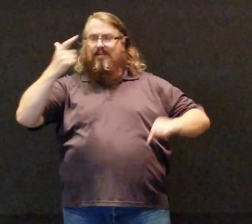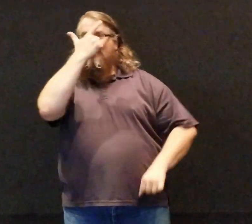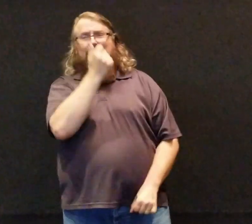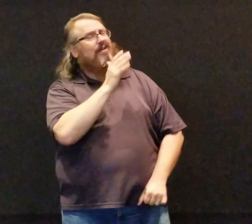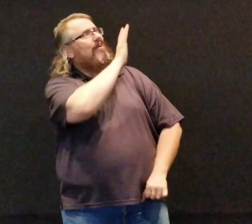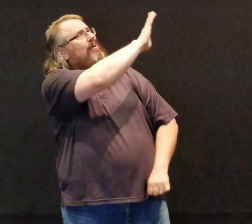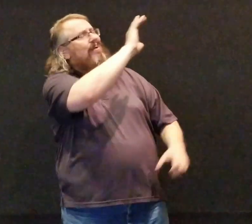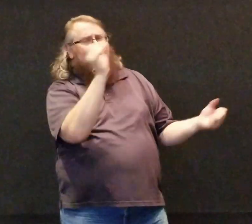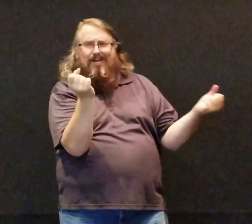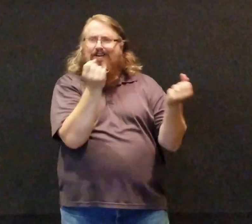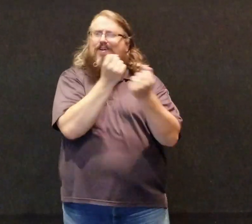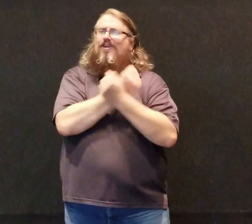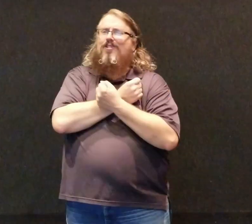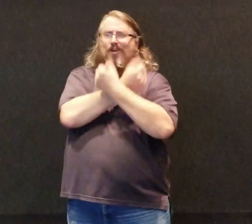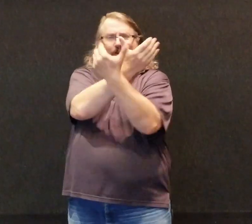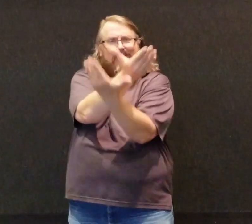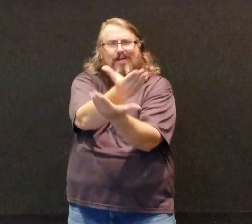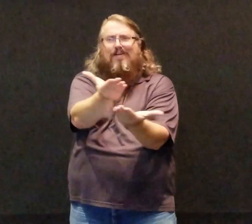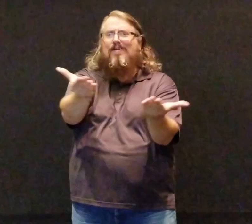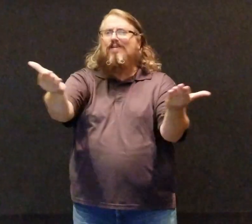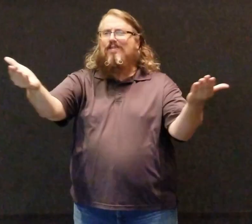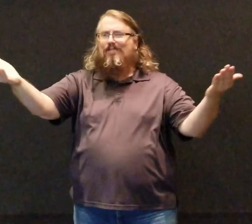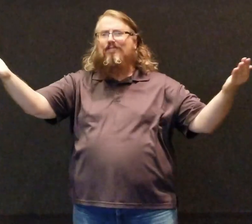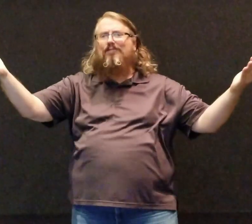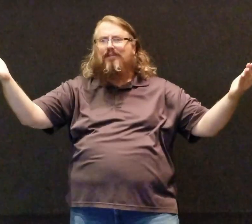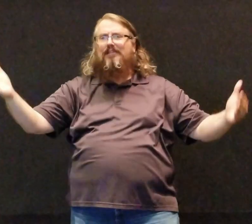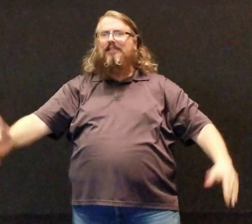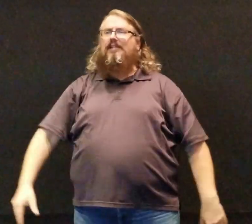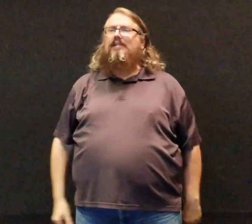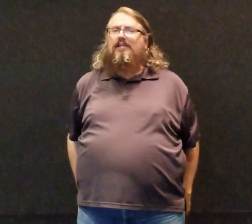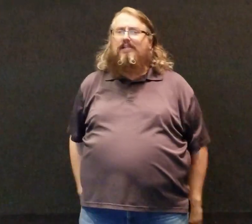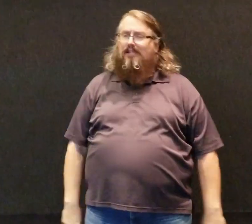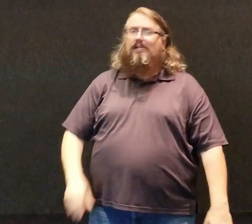Let Your love be the reason